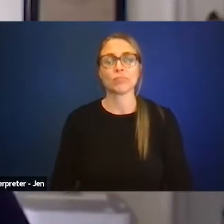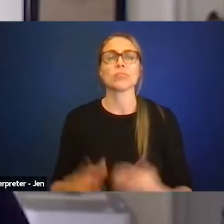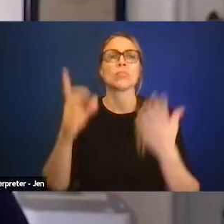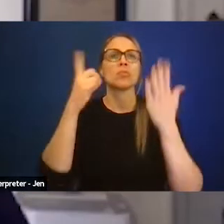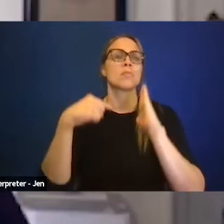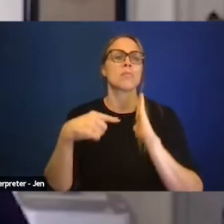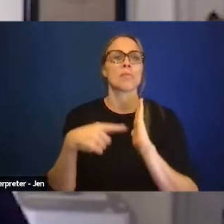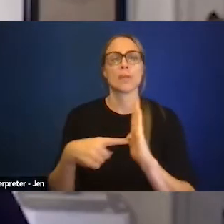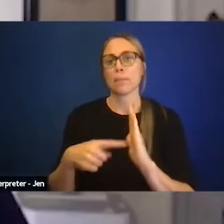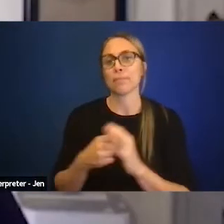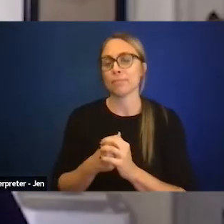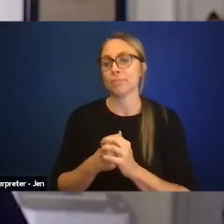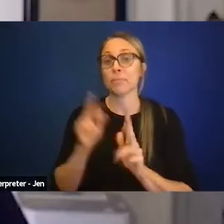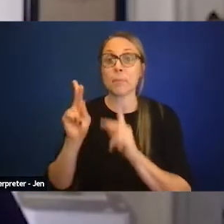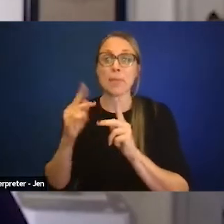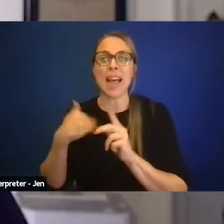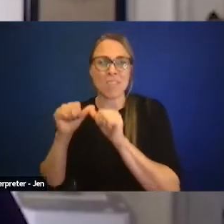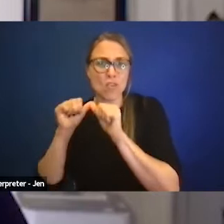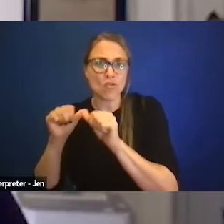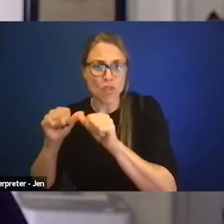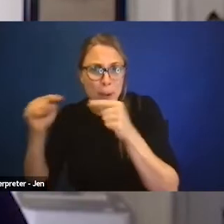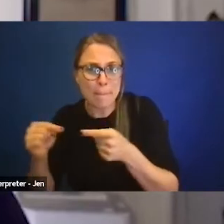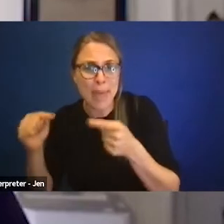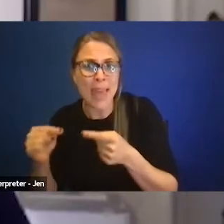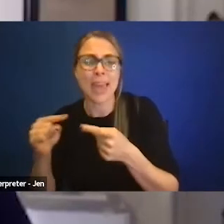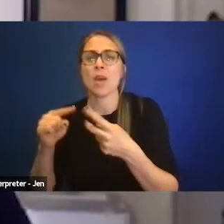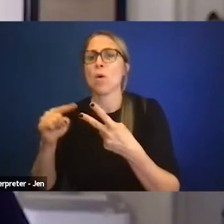people may have chronic pain or chronic fatigue syndrome